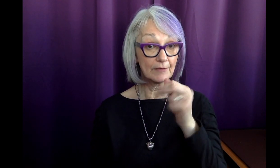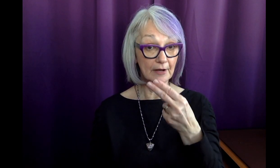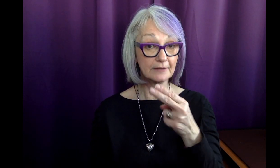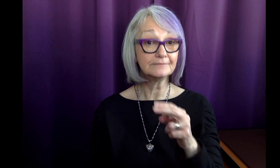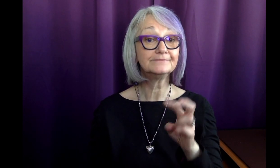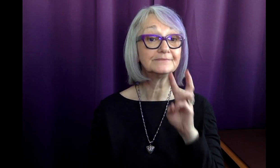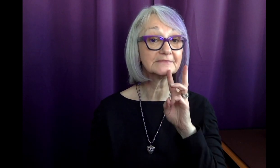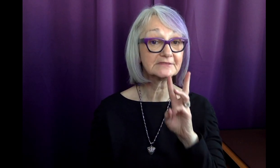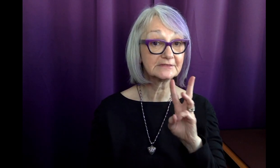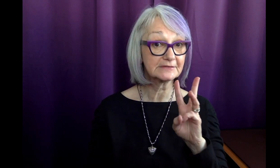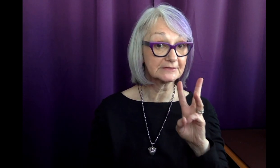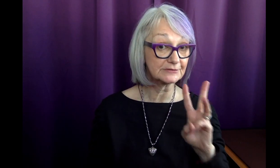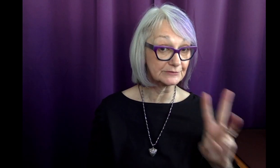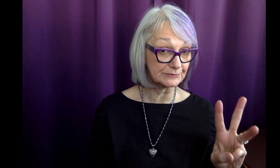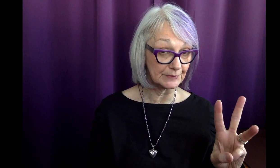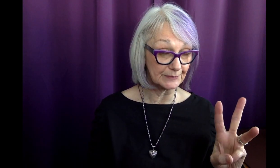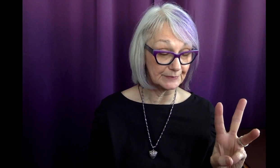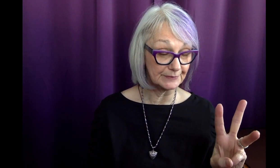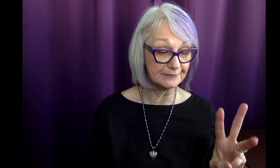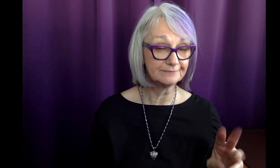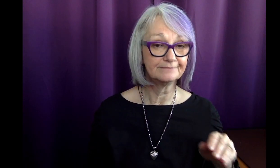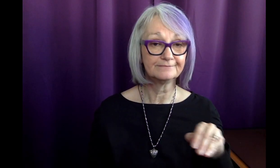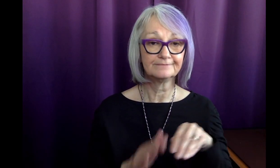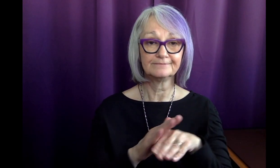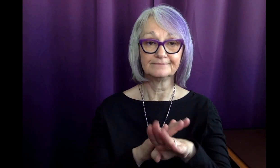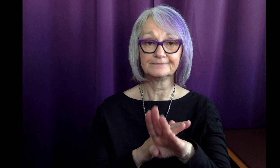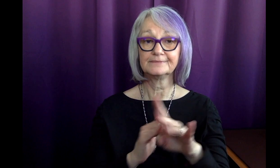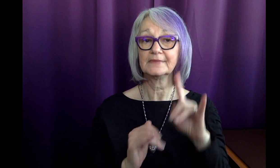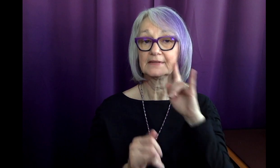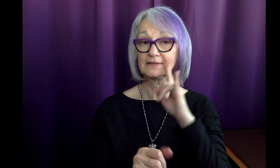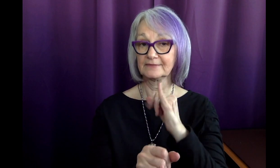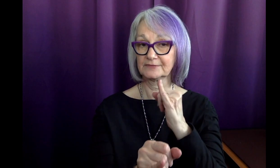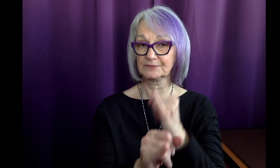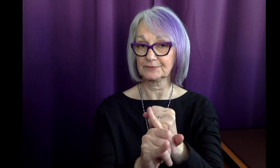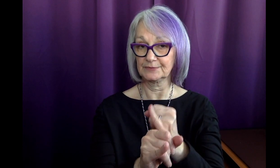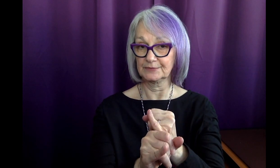At six years old, Sarah enrolled in a Deaf school